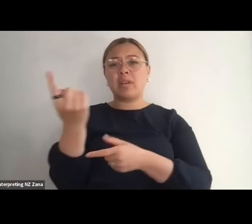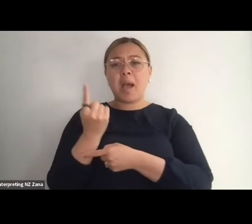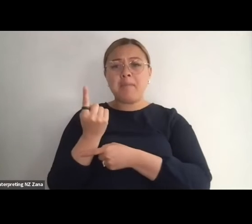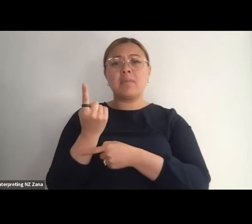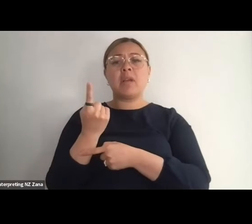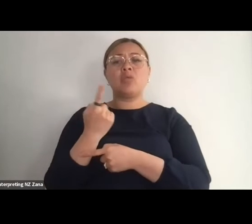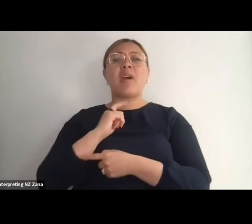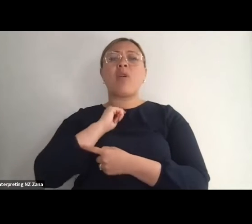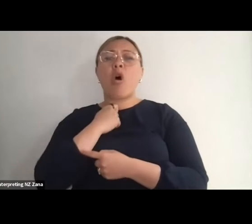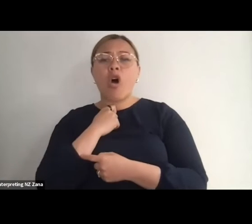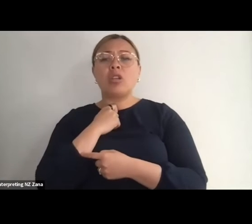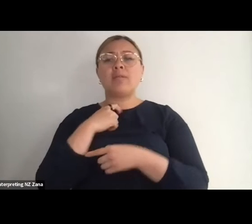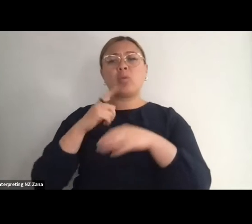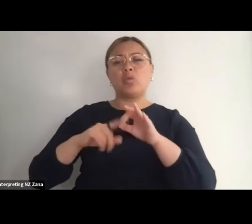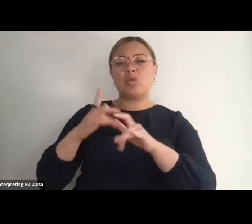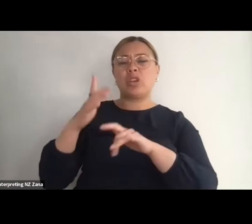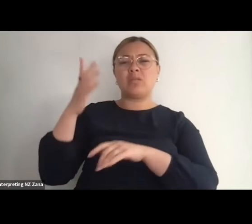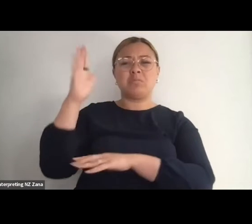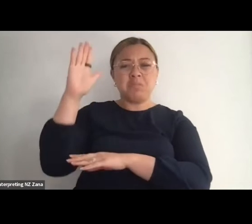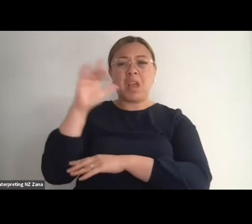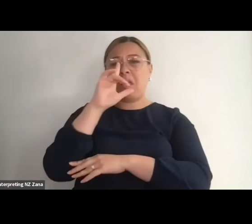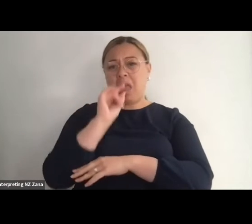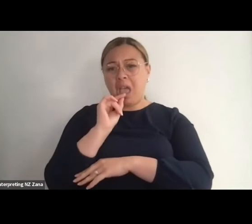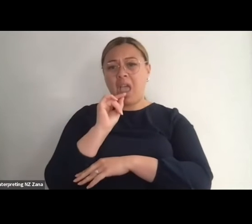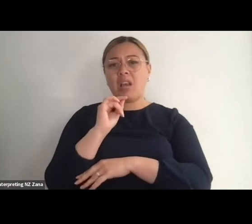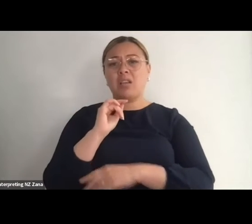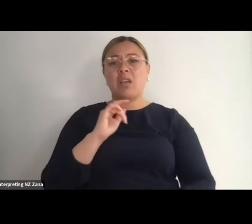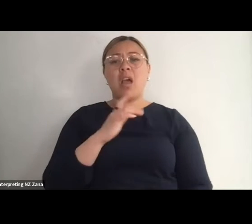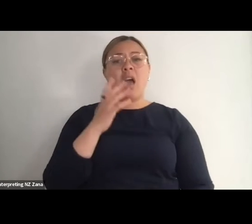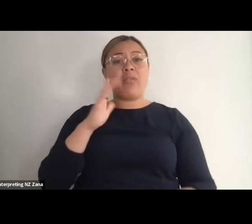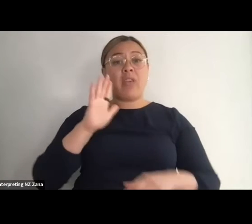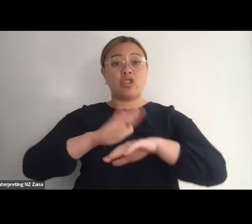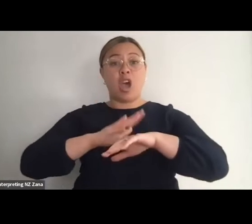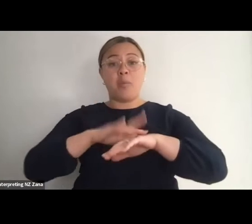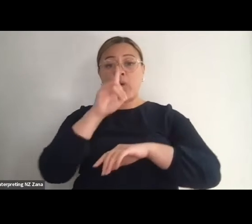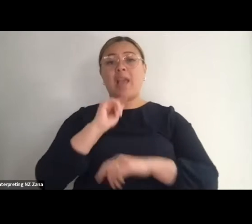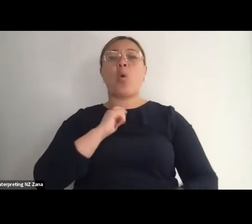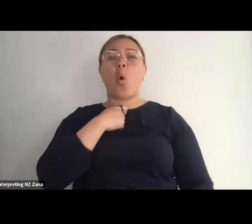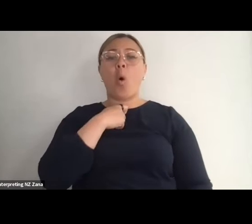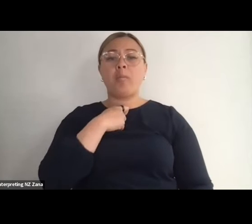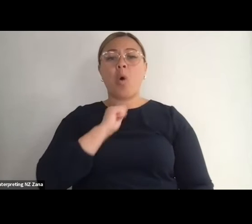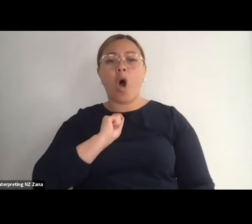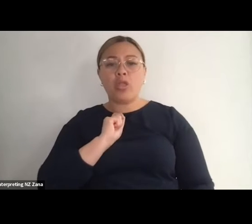on and put your hand up and ask a question. If you have - you can have your camera on or off,